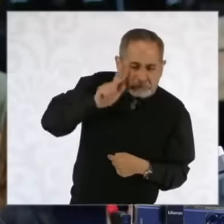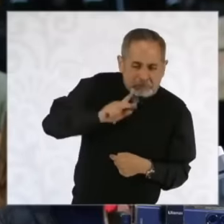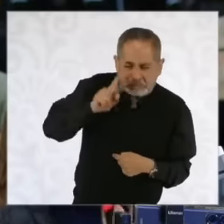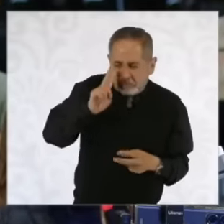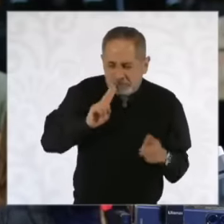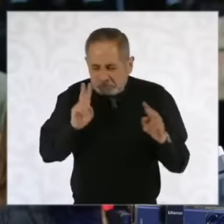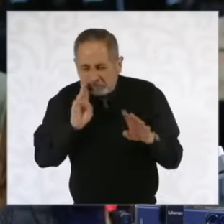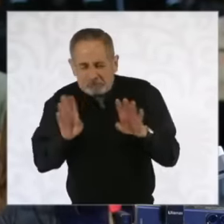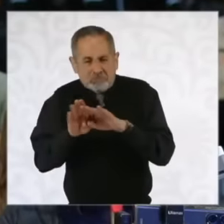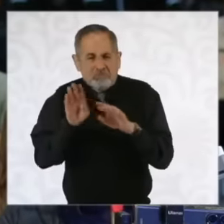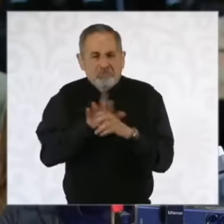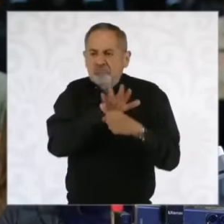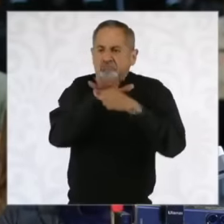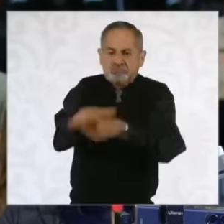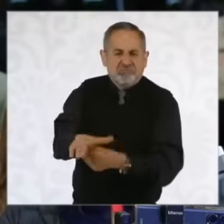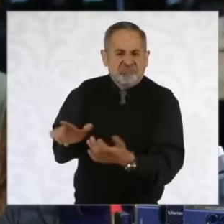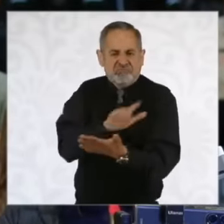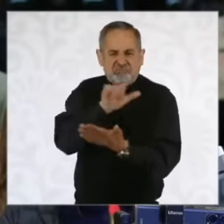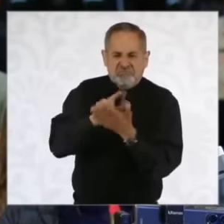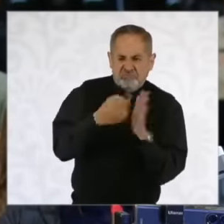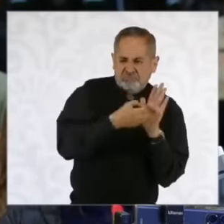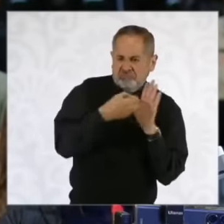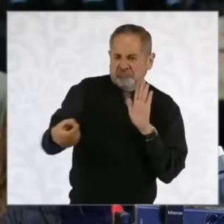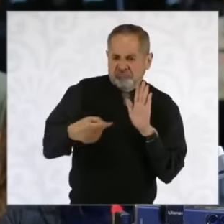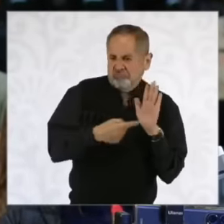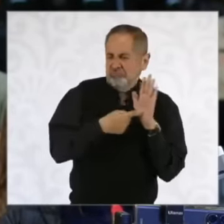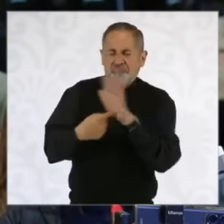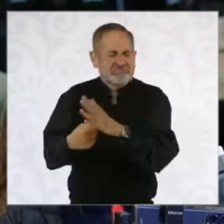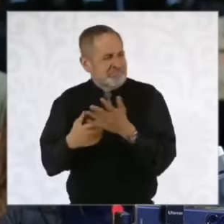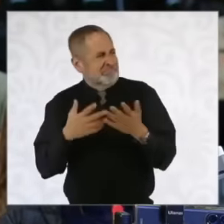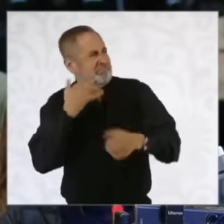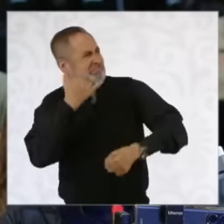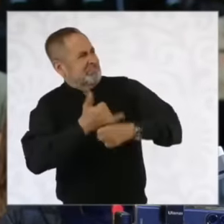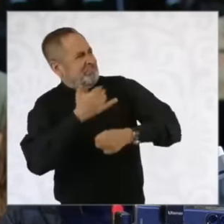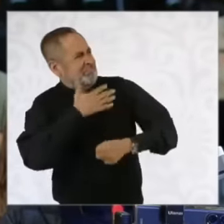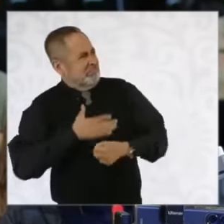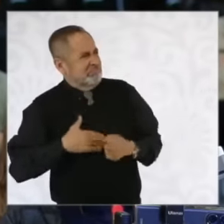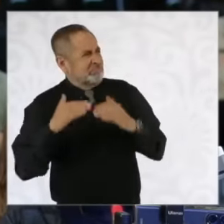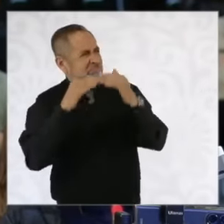, They imposed an unjust, undemocratic Organic Law on us, they imposed a